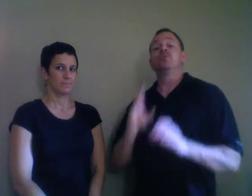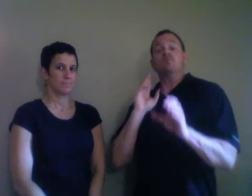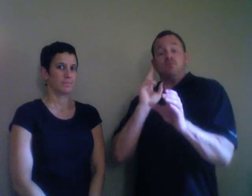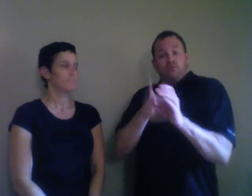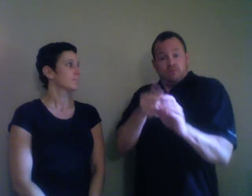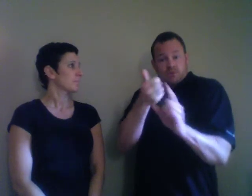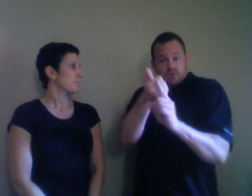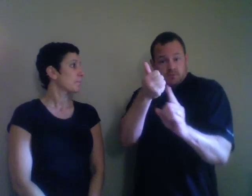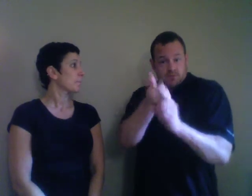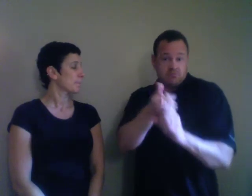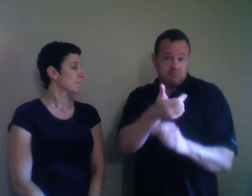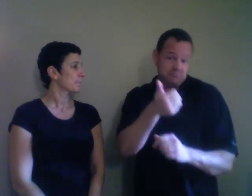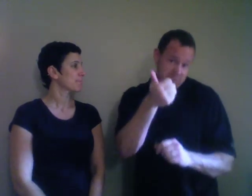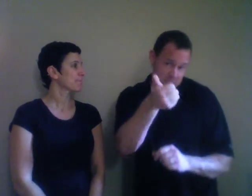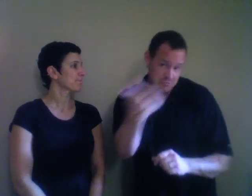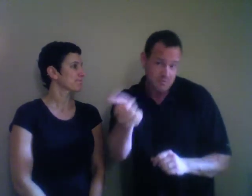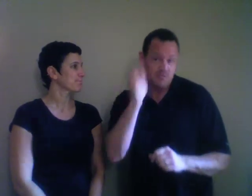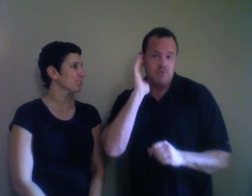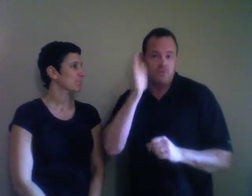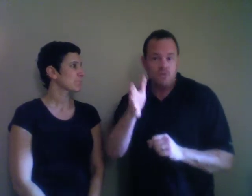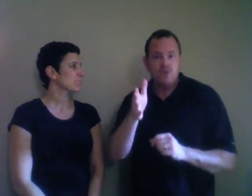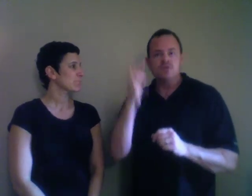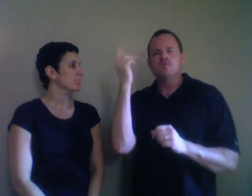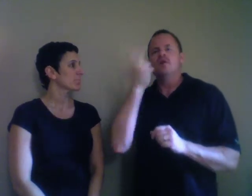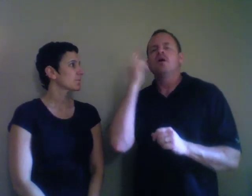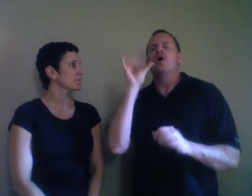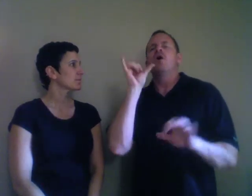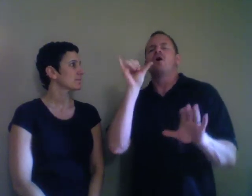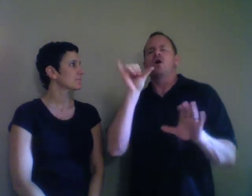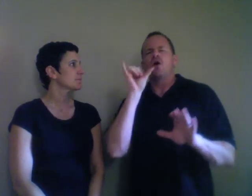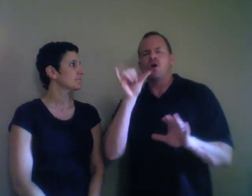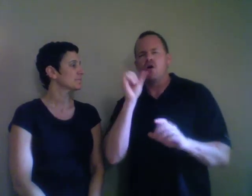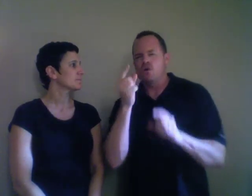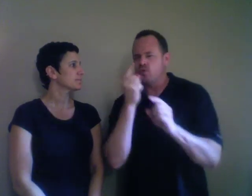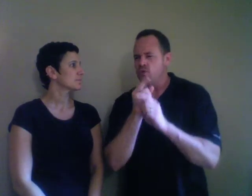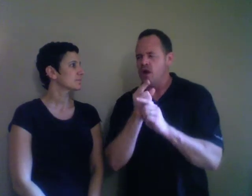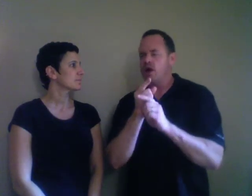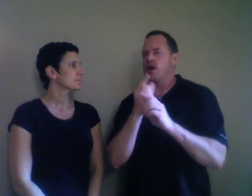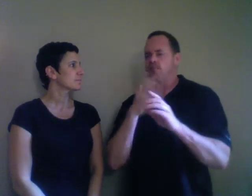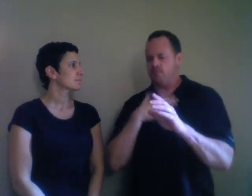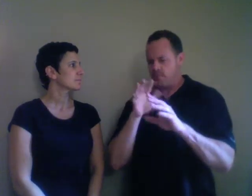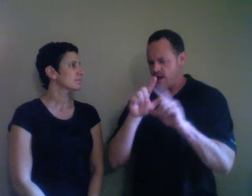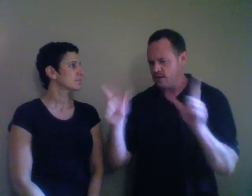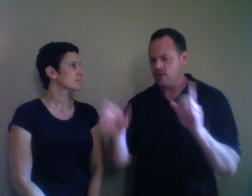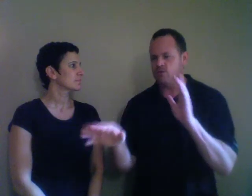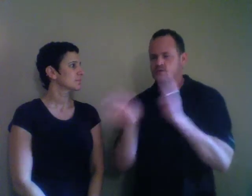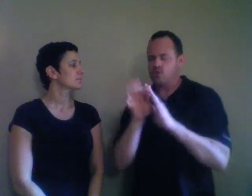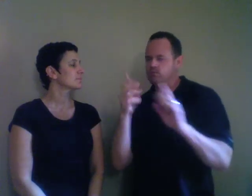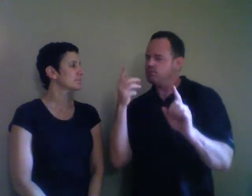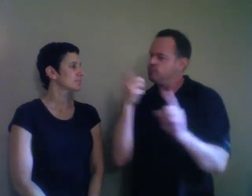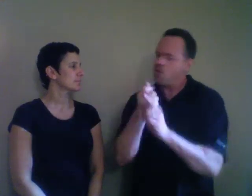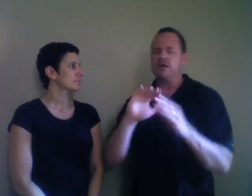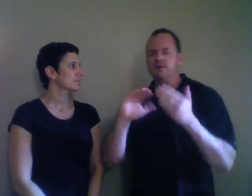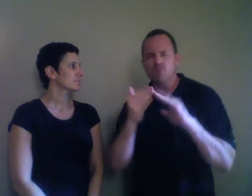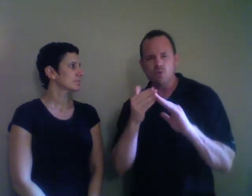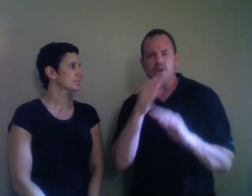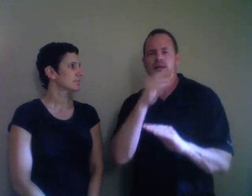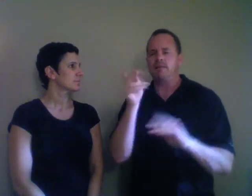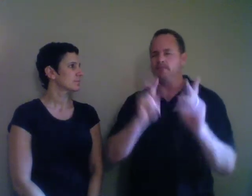Participants will realize the possible impact of their language choice(s) when linked with